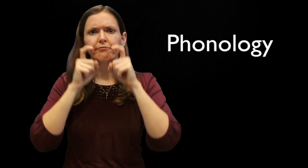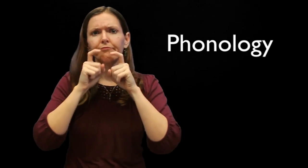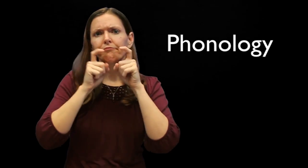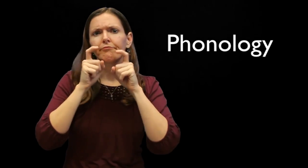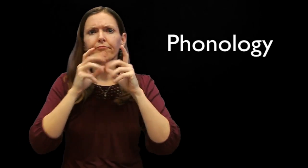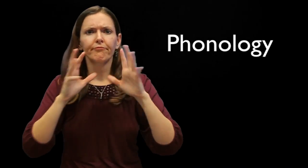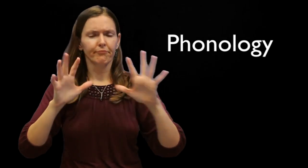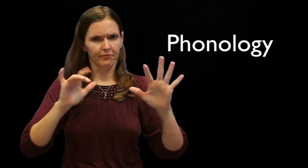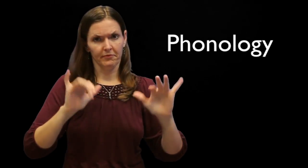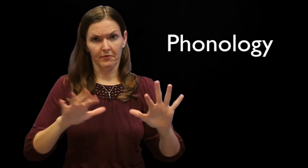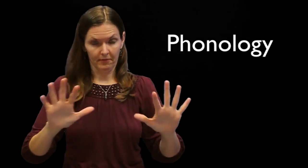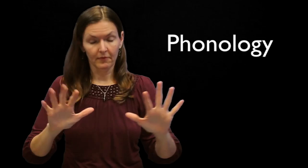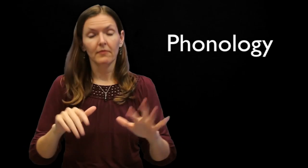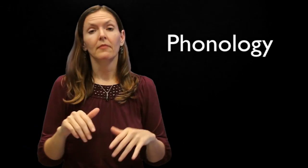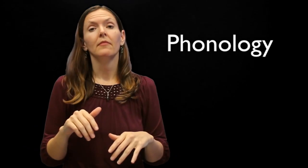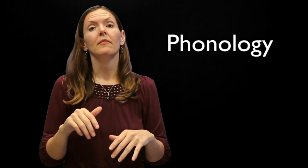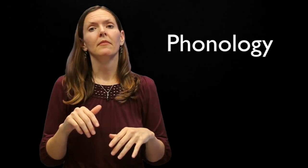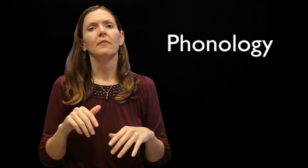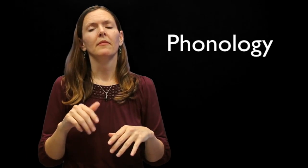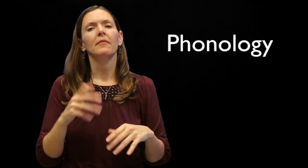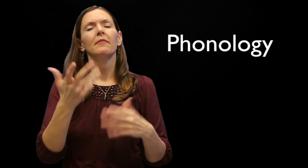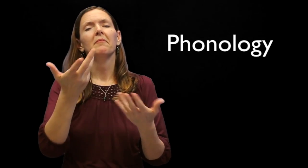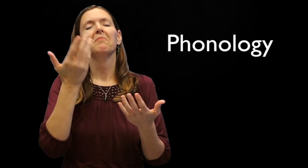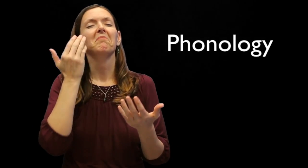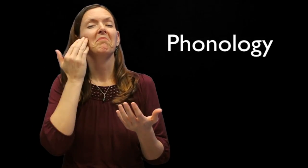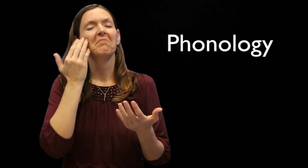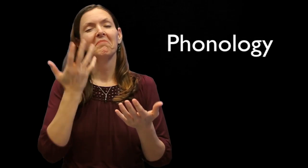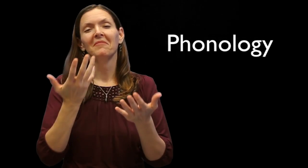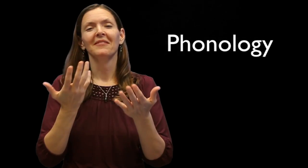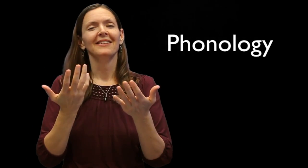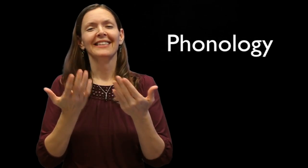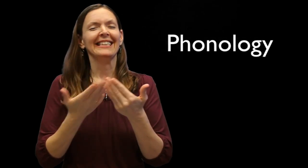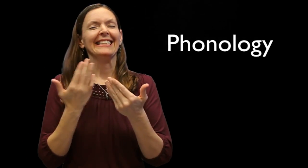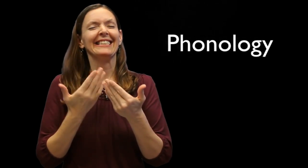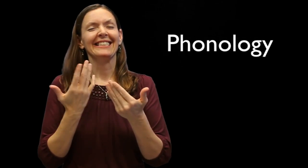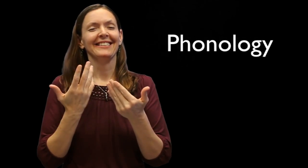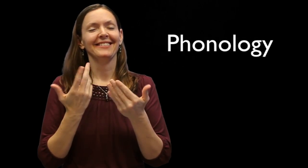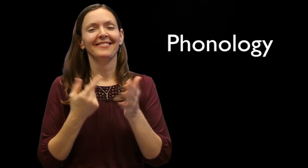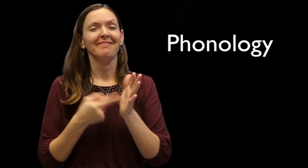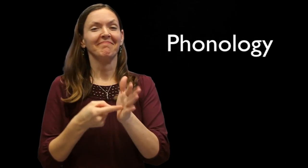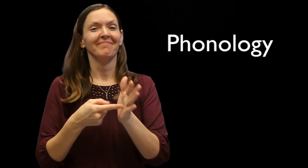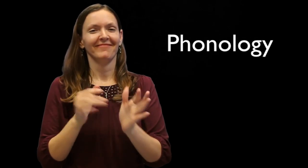as well as non-manual grammar. You know.... here's an easy example: